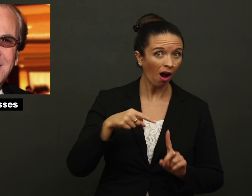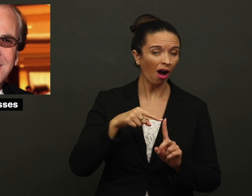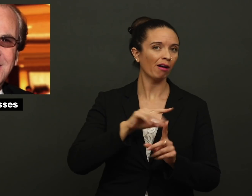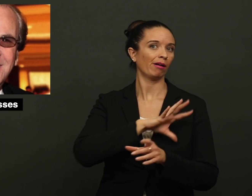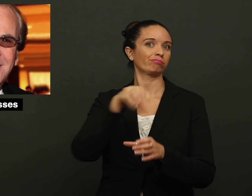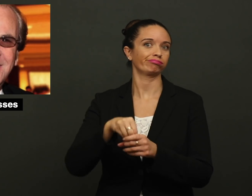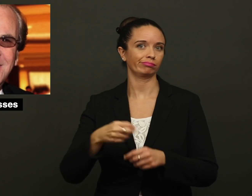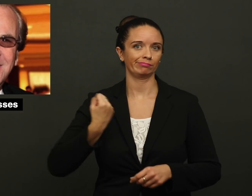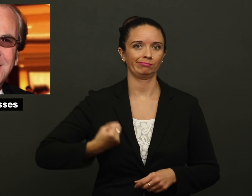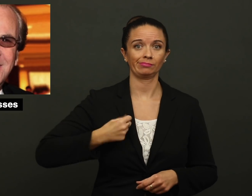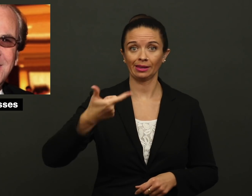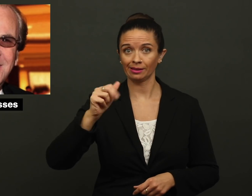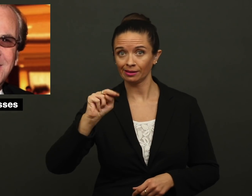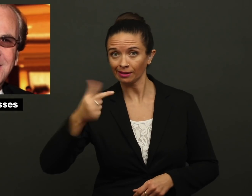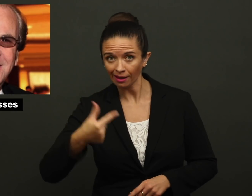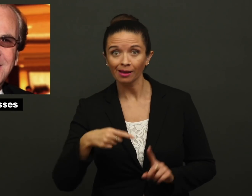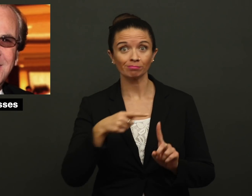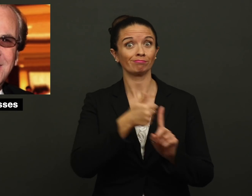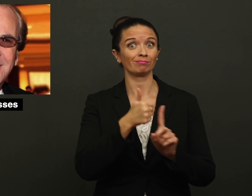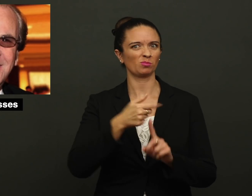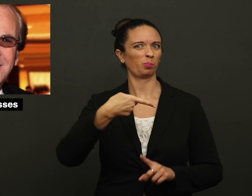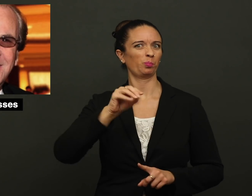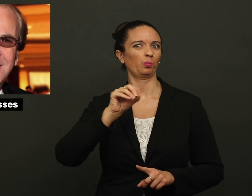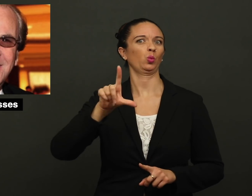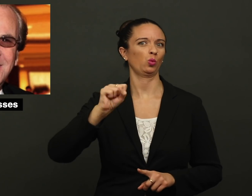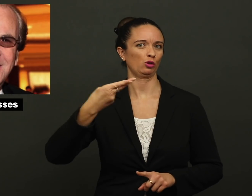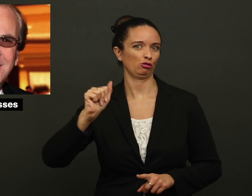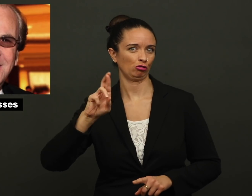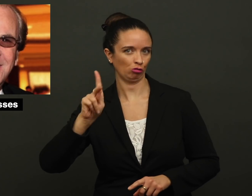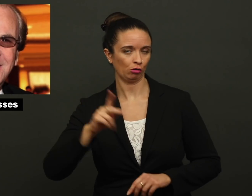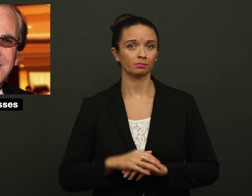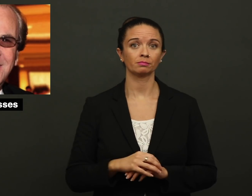was a gang member, and a pool shark.